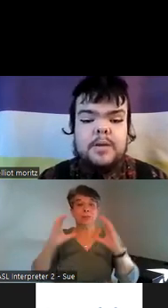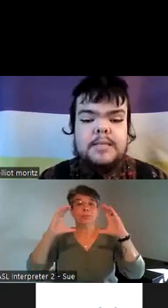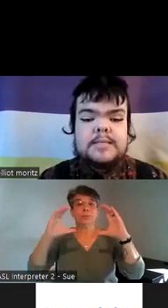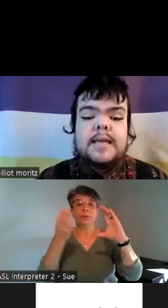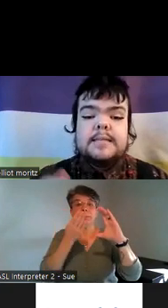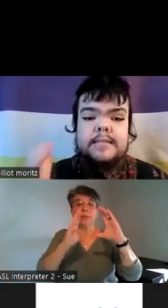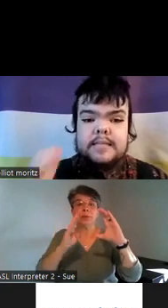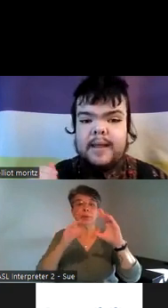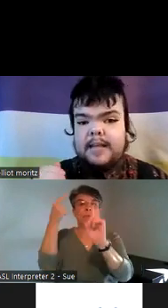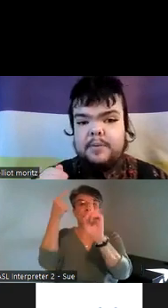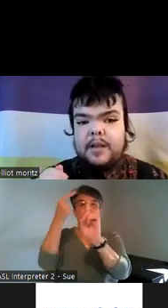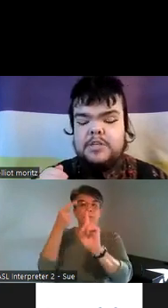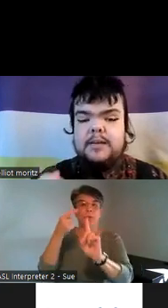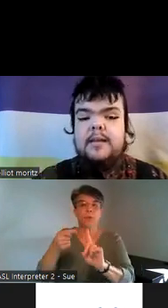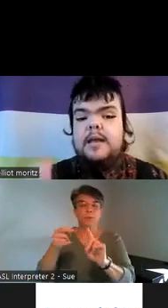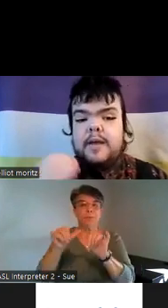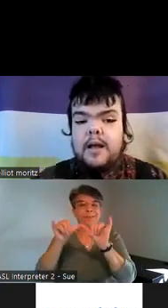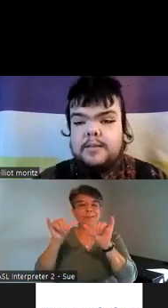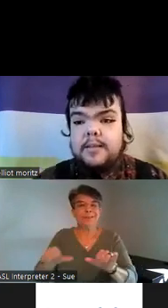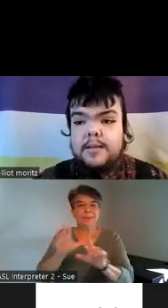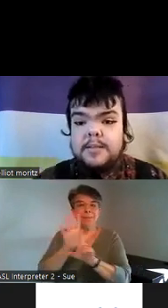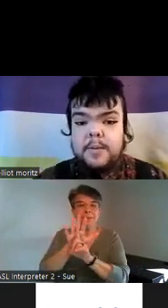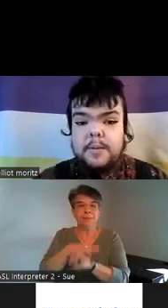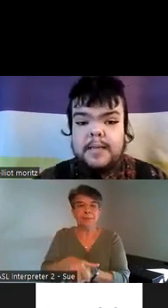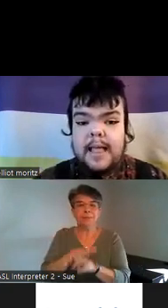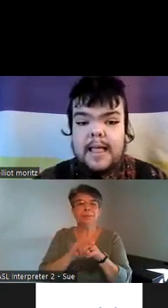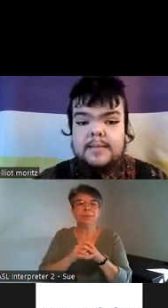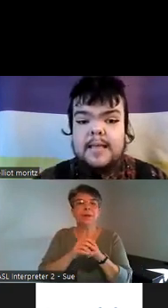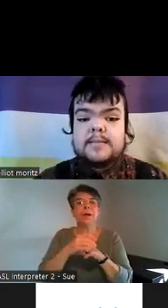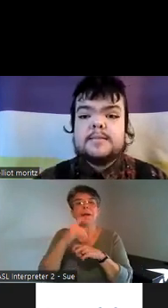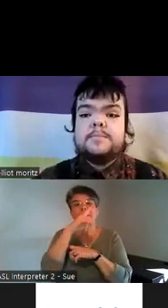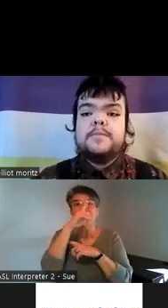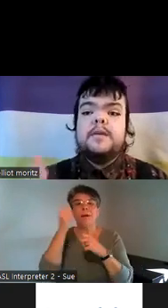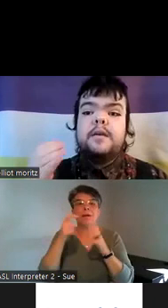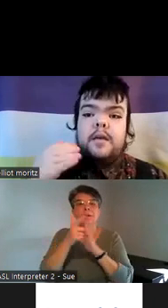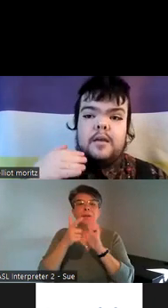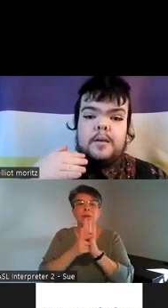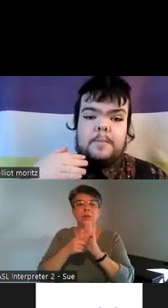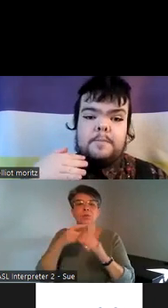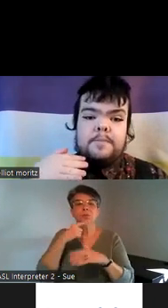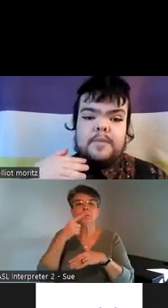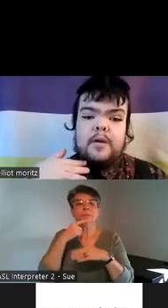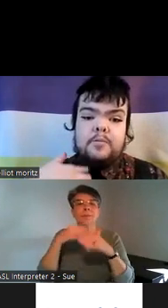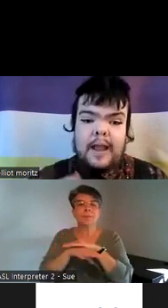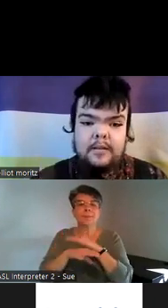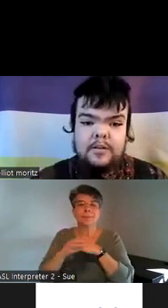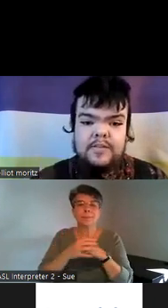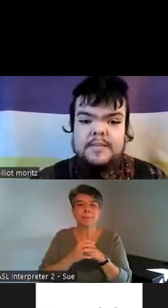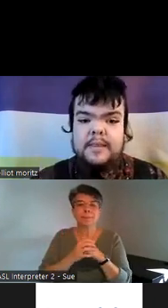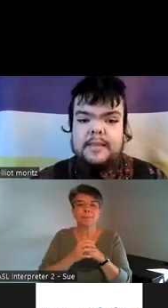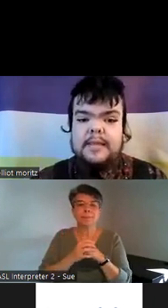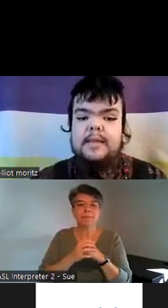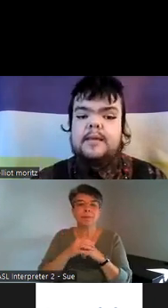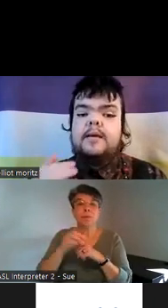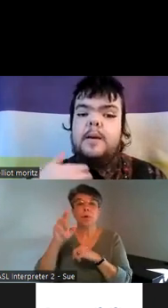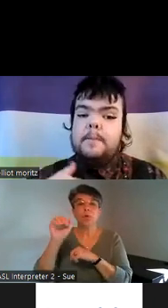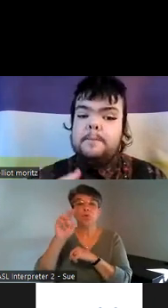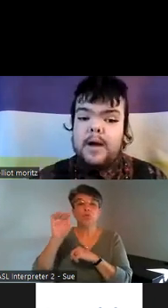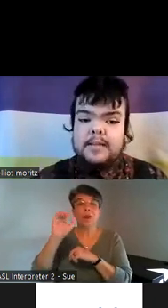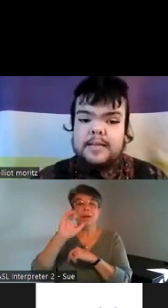points systematic oppression the ugly laws to Public Access radical visibility bodily